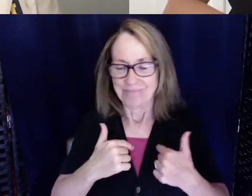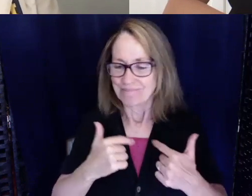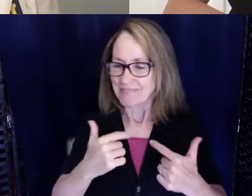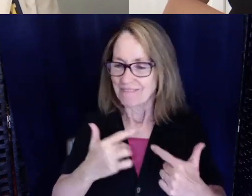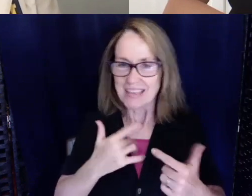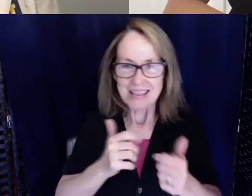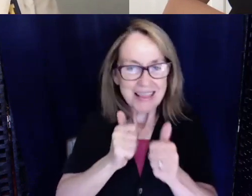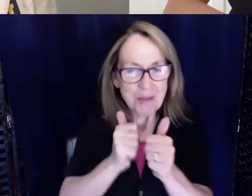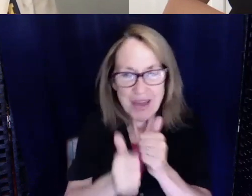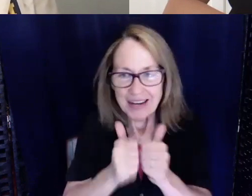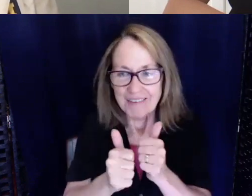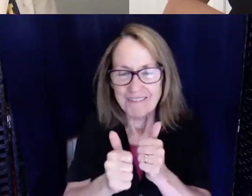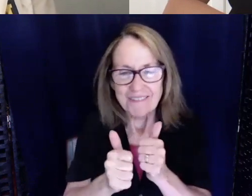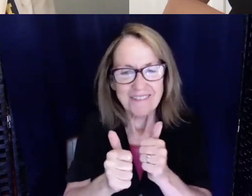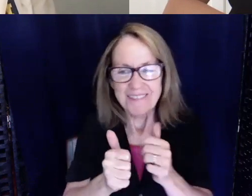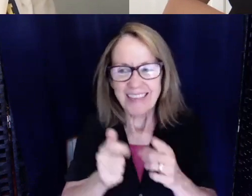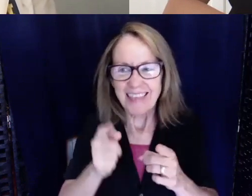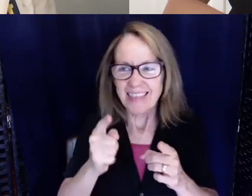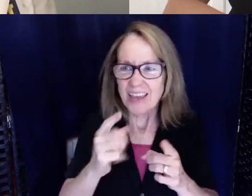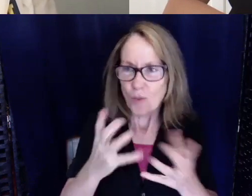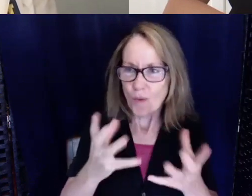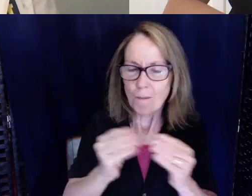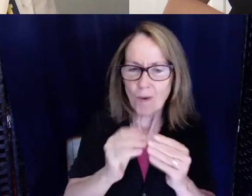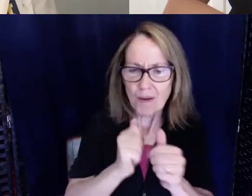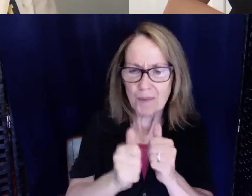and I hate to say there's already a stigma